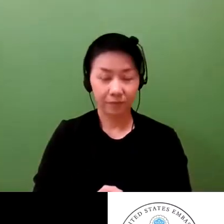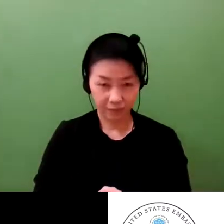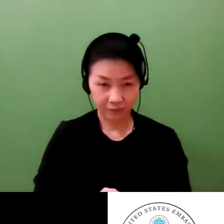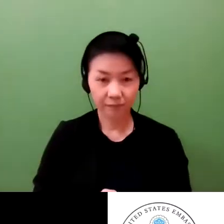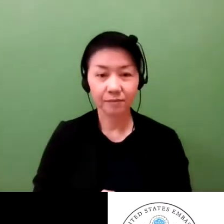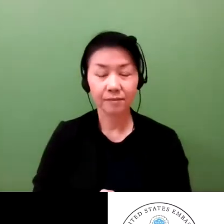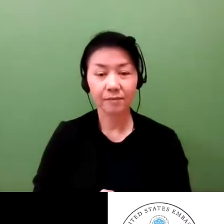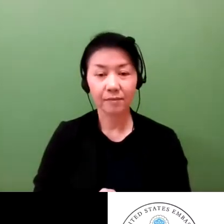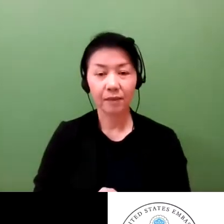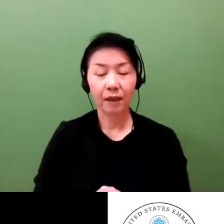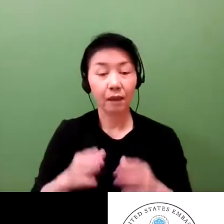entrepreneurs.